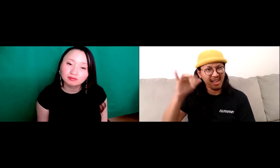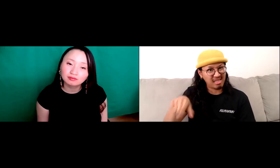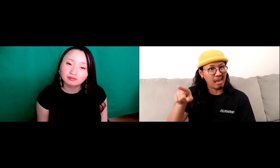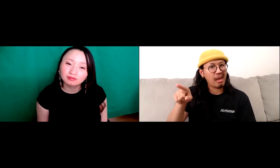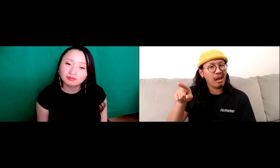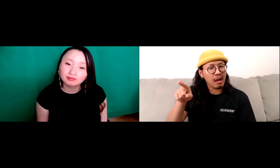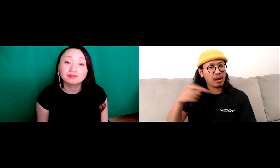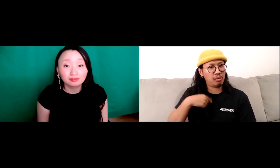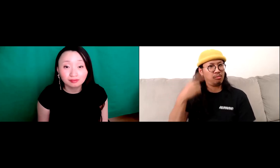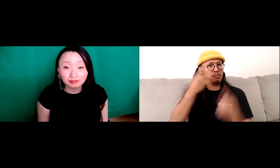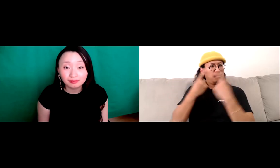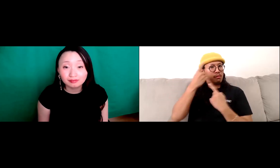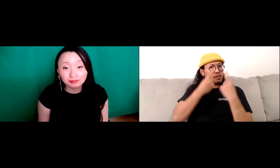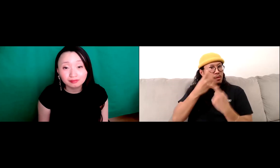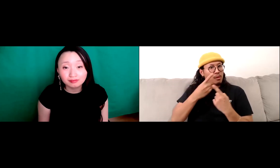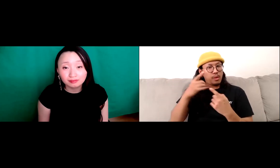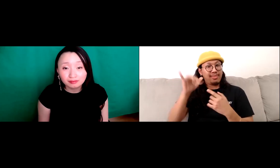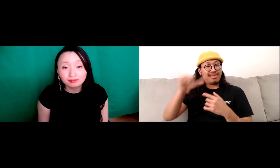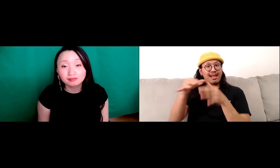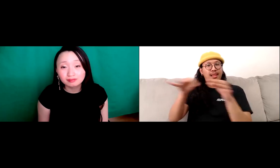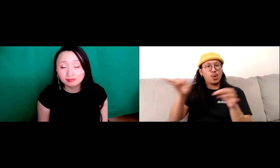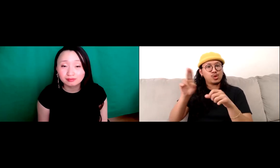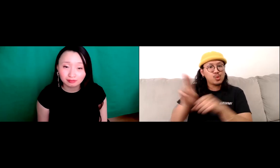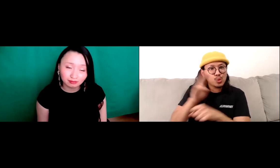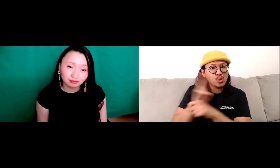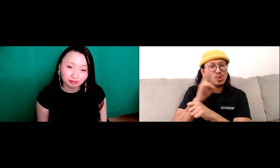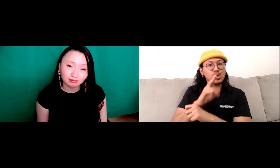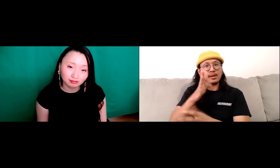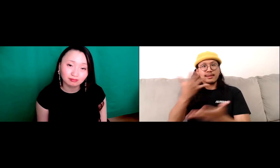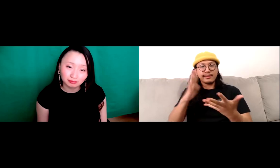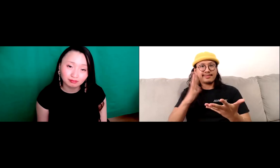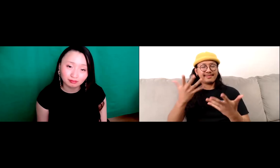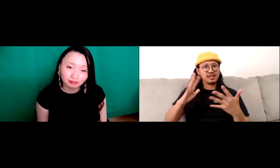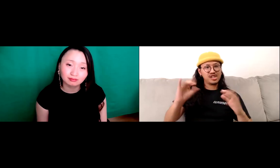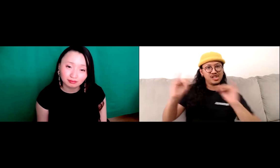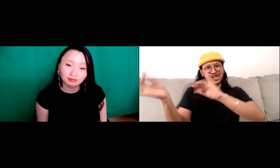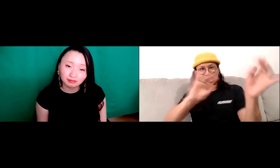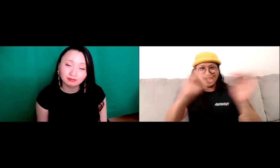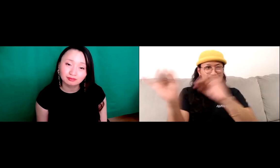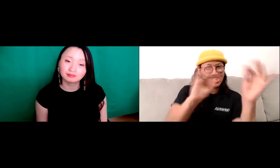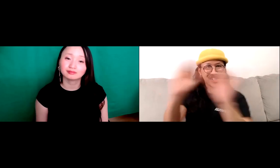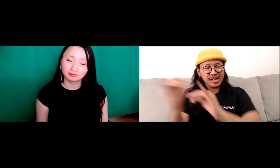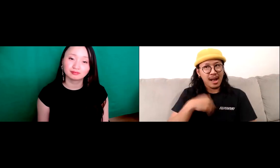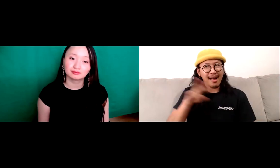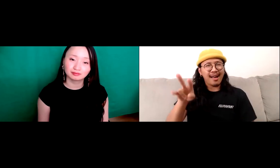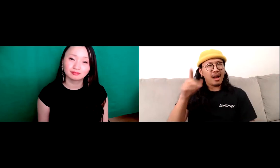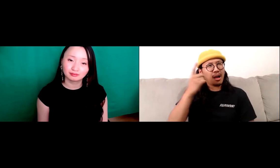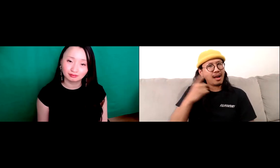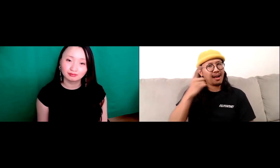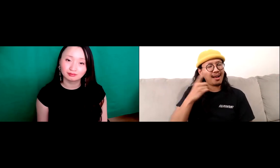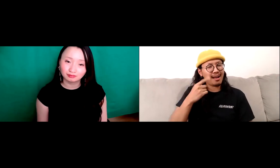they were on it was on Caucasians. And the language they were using in the gesturing